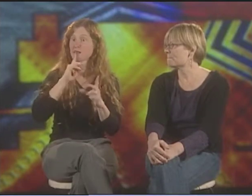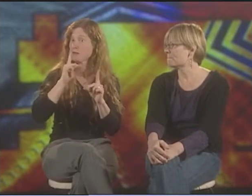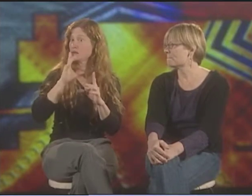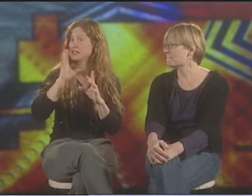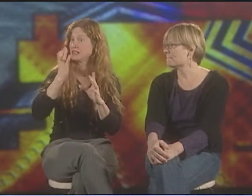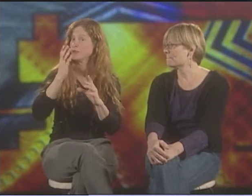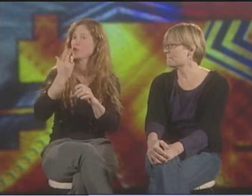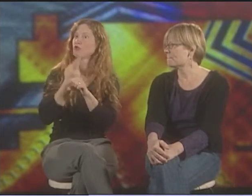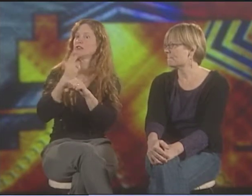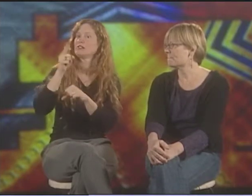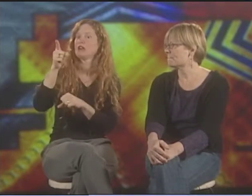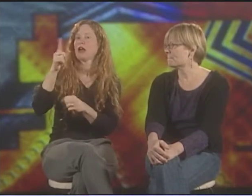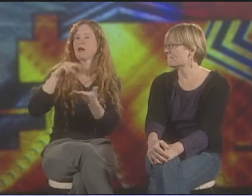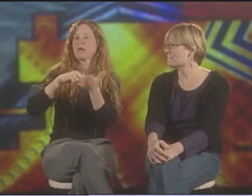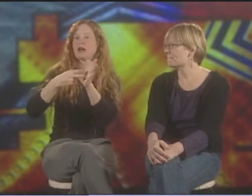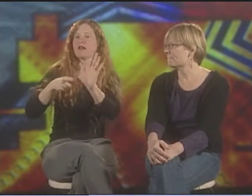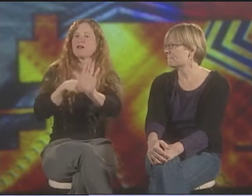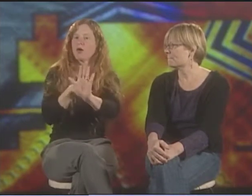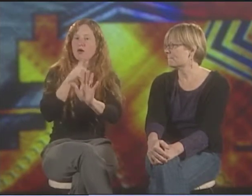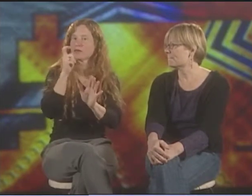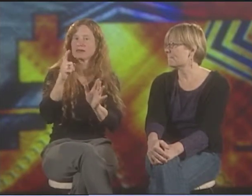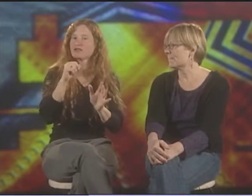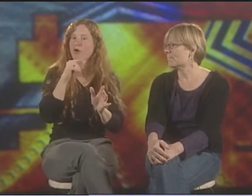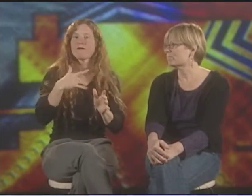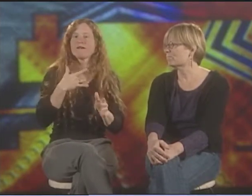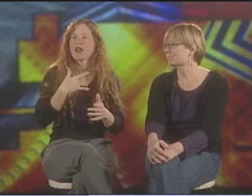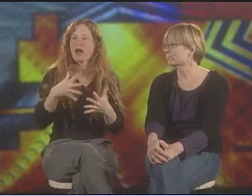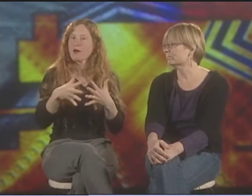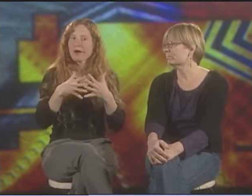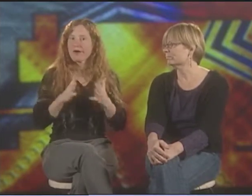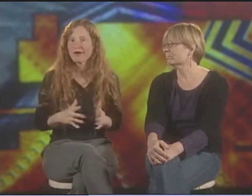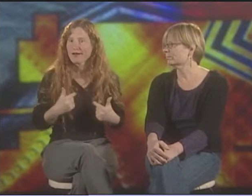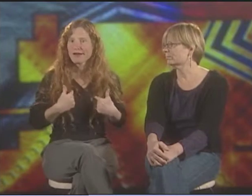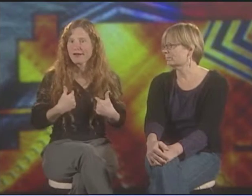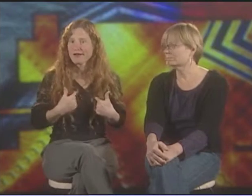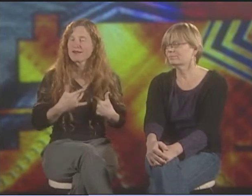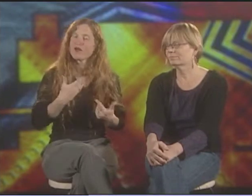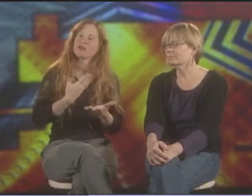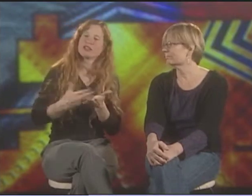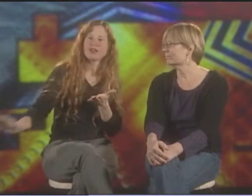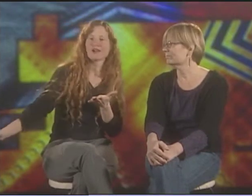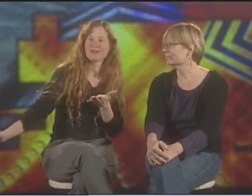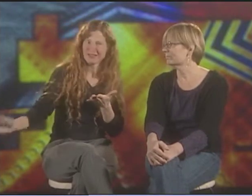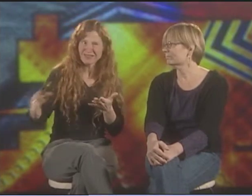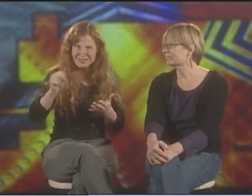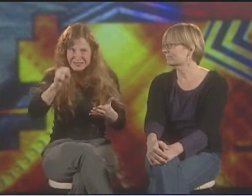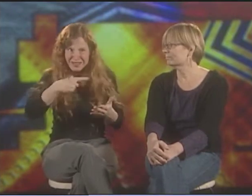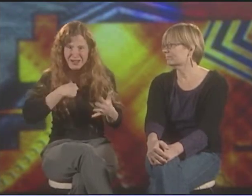AND SO IT SEEMS THAT THAT SYMBOL'S USED AS A METAPHOR BECAUSE QUITE OFTEN DEAF PEOPLE DON'T FEEL THEY'RE TREATED AS AMERICANS.